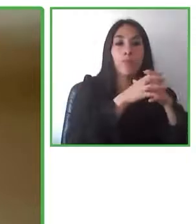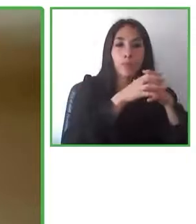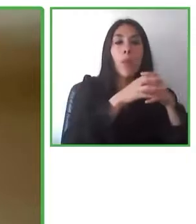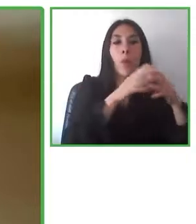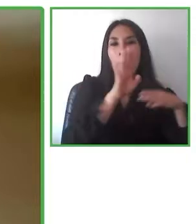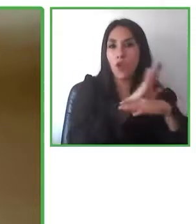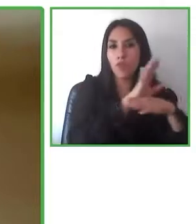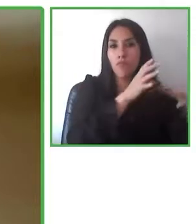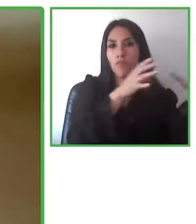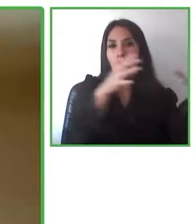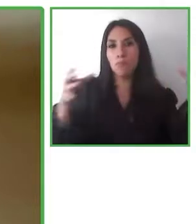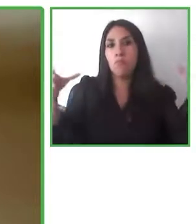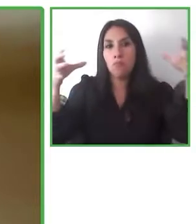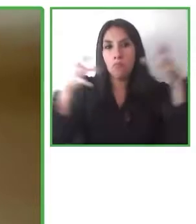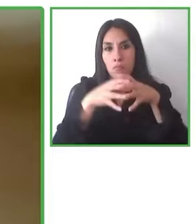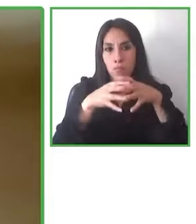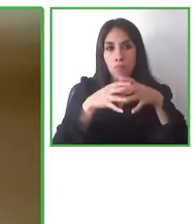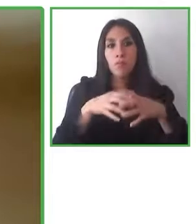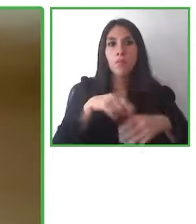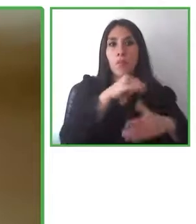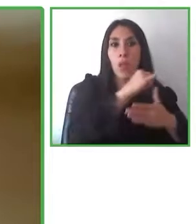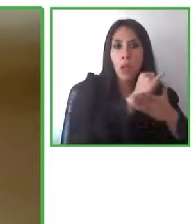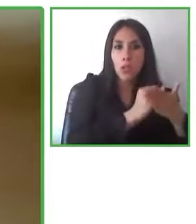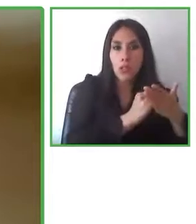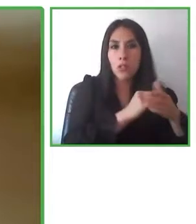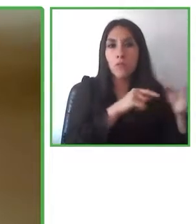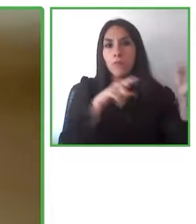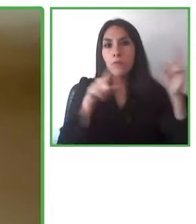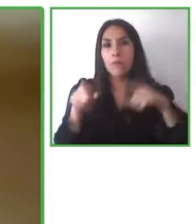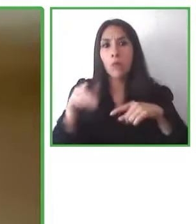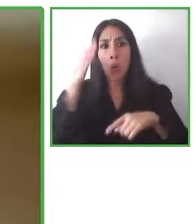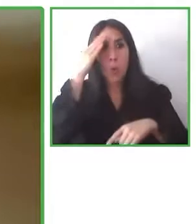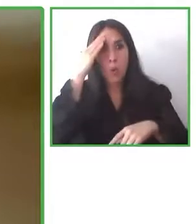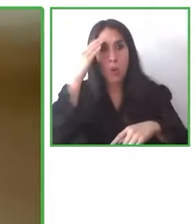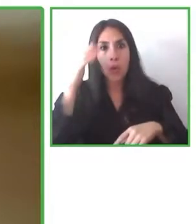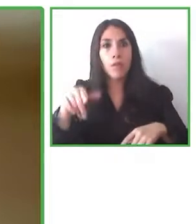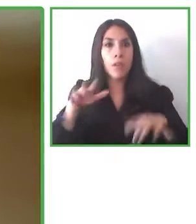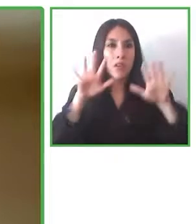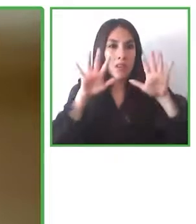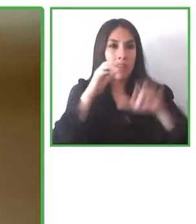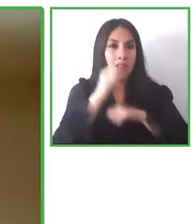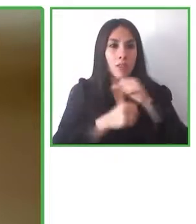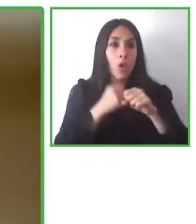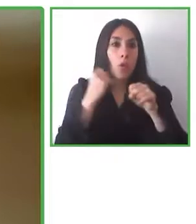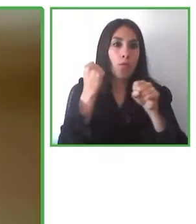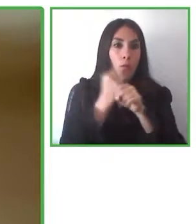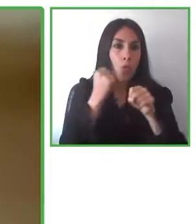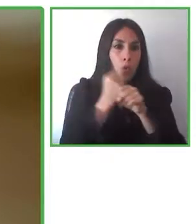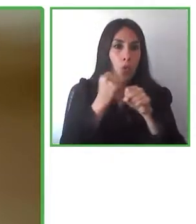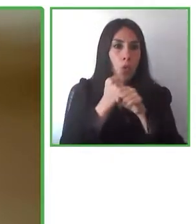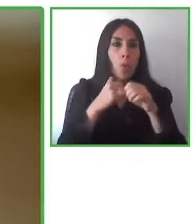and also, the people from The Valuable 500 he's been working for many years in the disability world in many